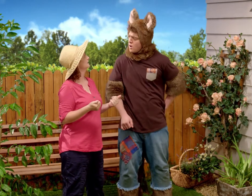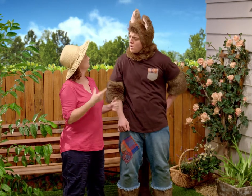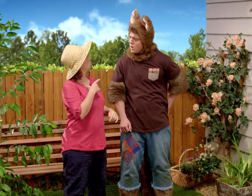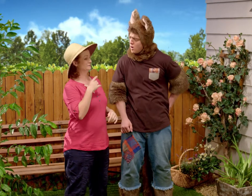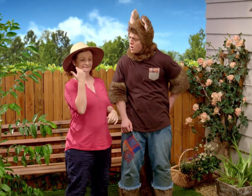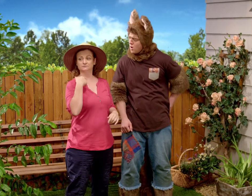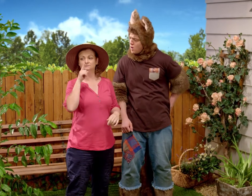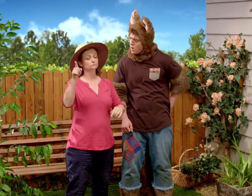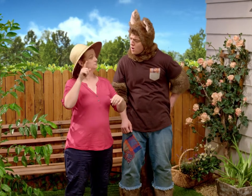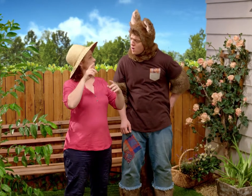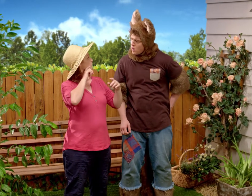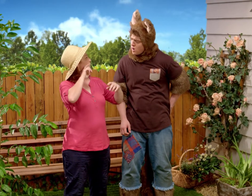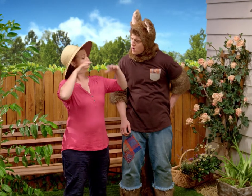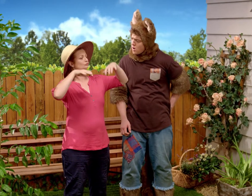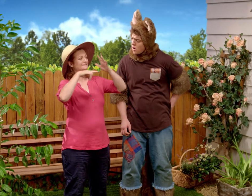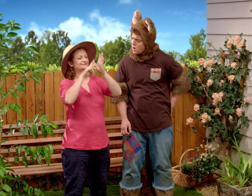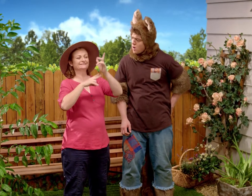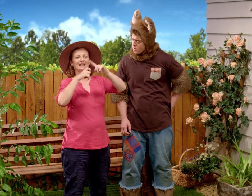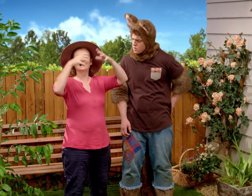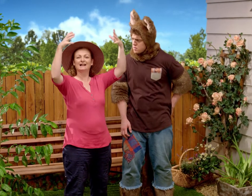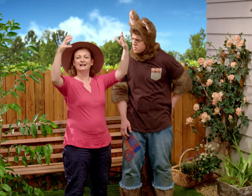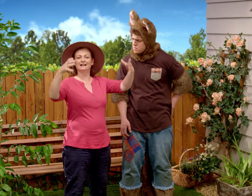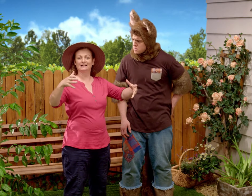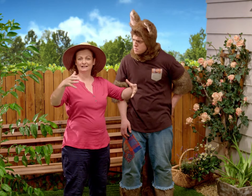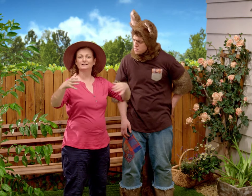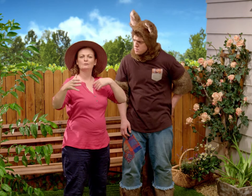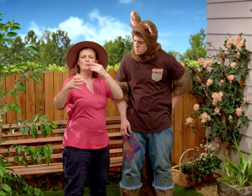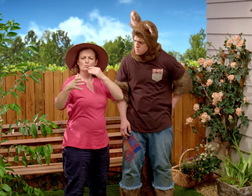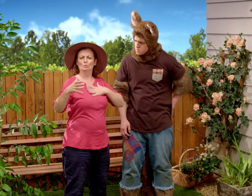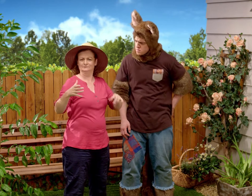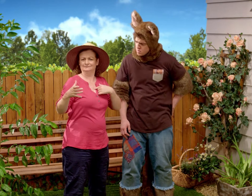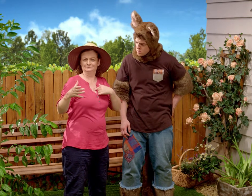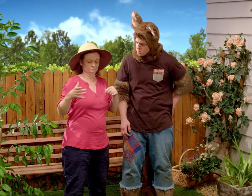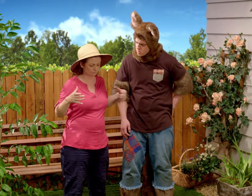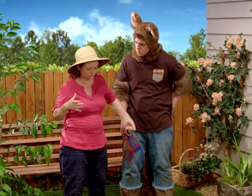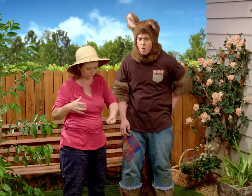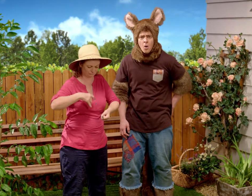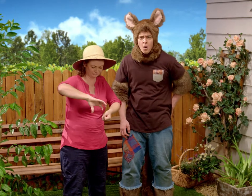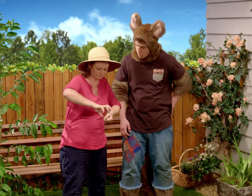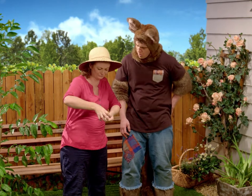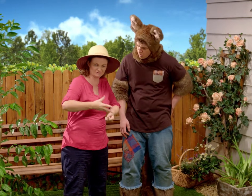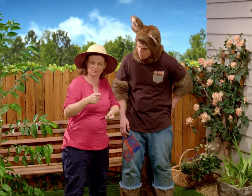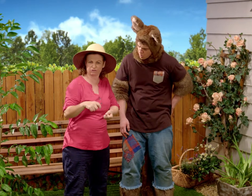Huh? Well I went over to the rain water tank to get some water out before. And I turned the tap on,